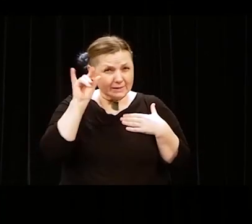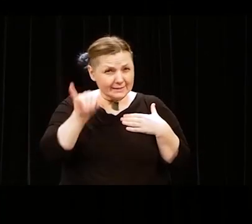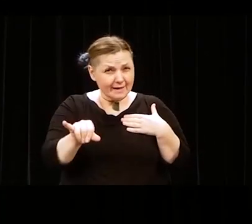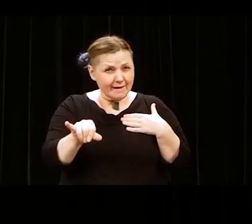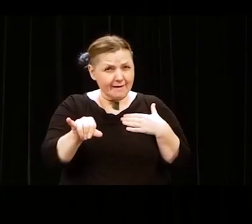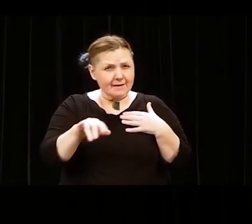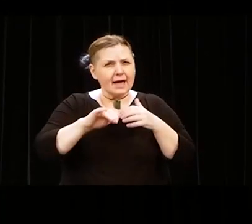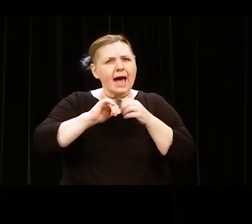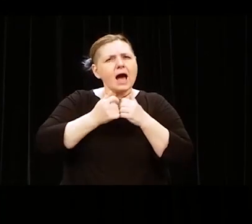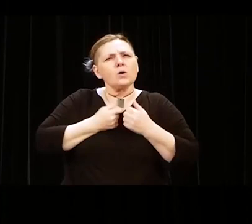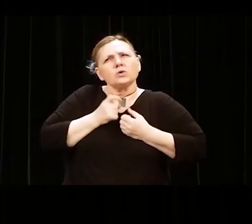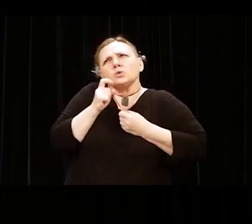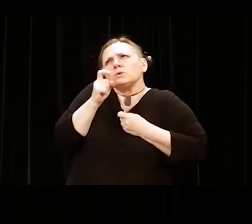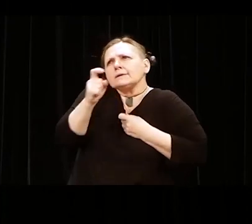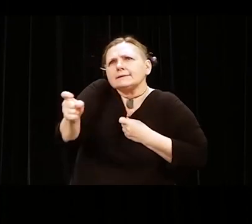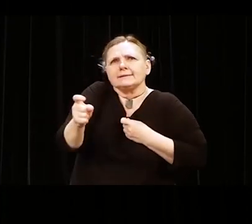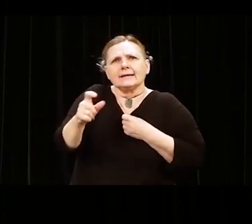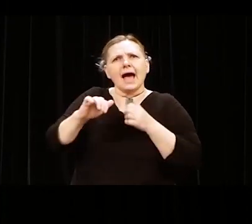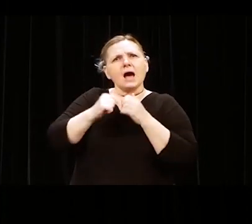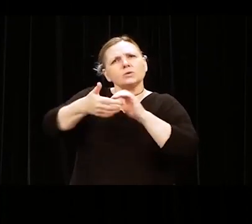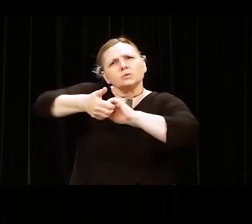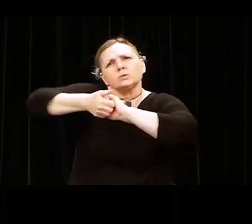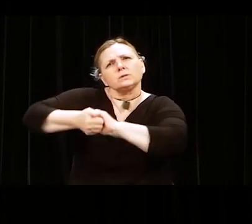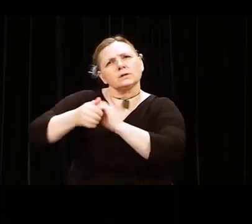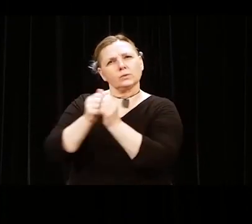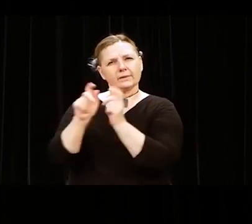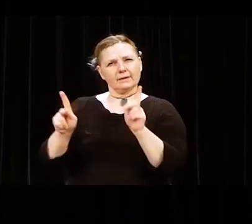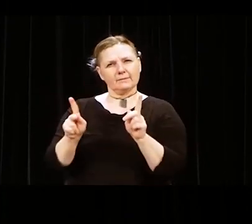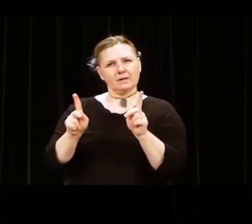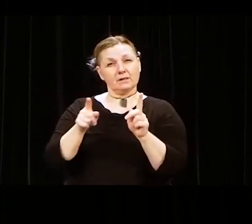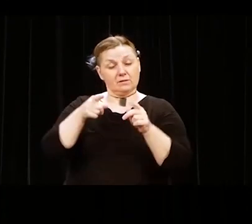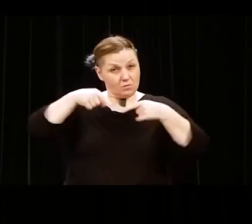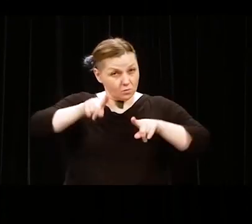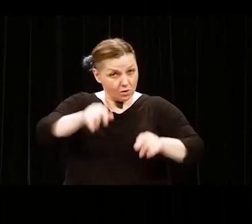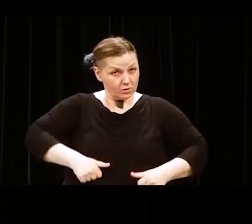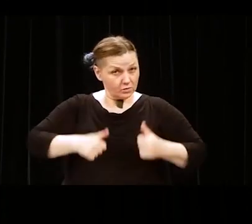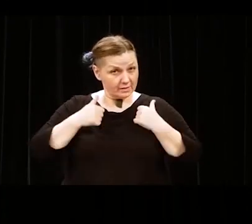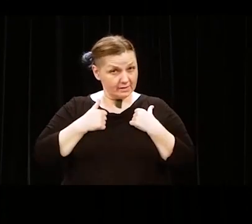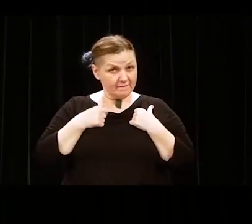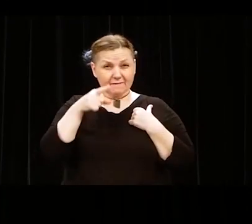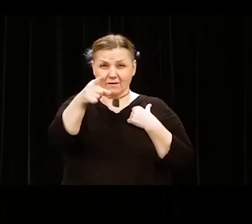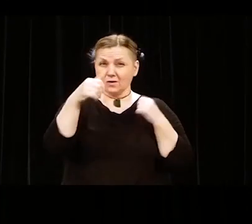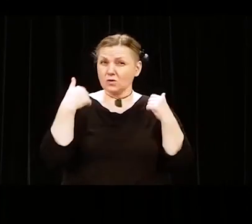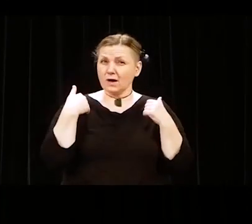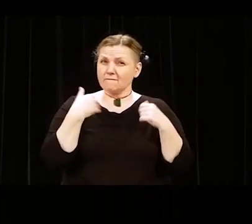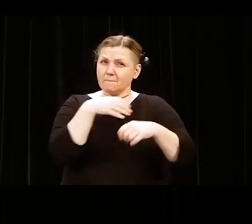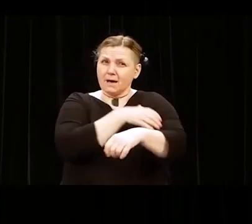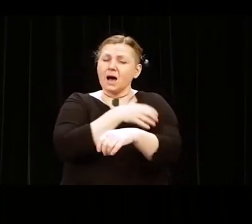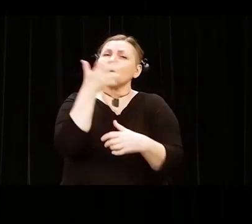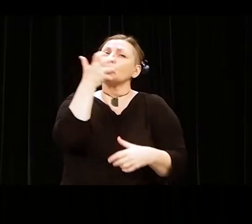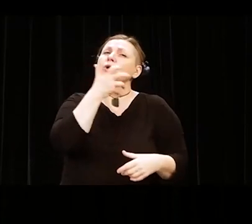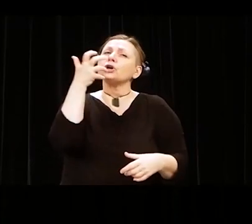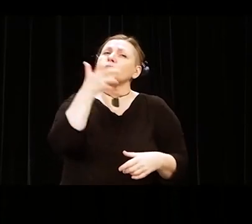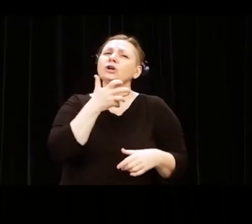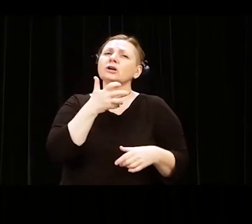While you inhabit this world, you have a great power to be a change. An agent of change in the world around you,